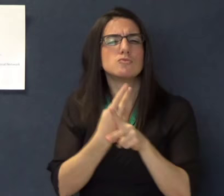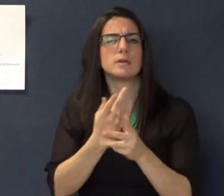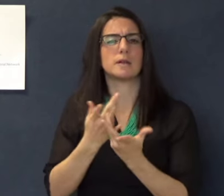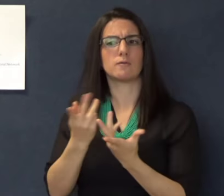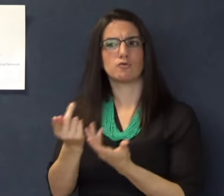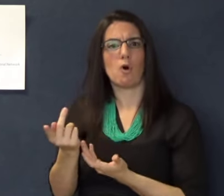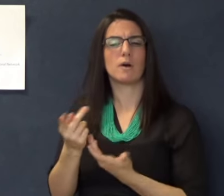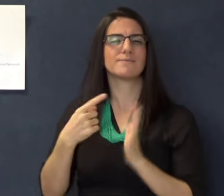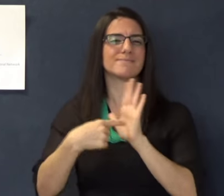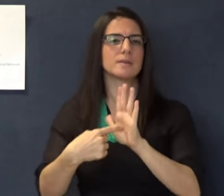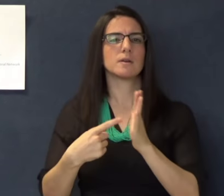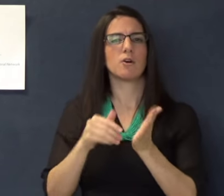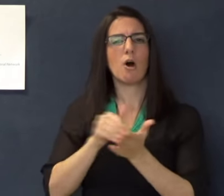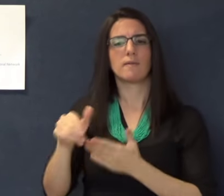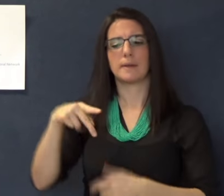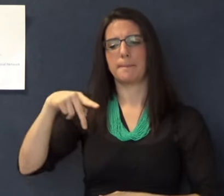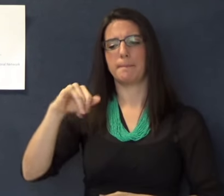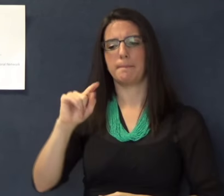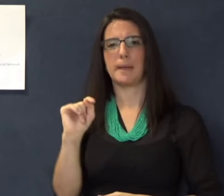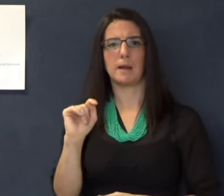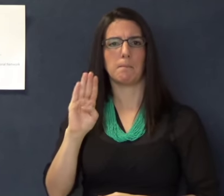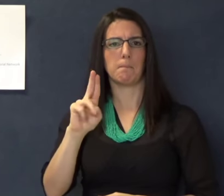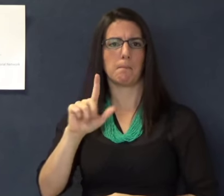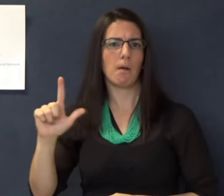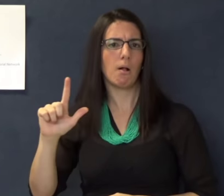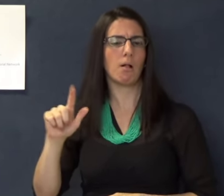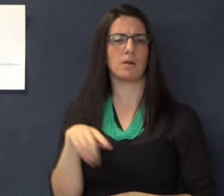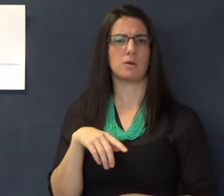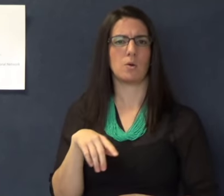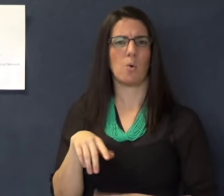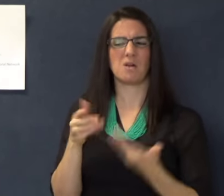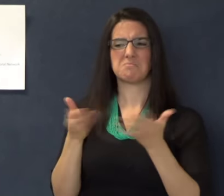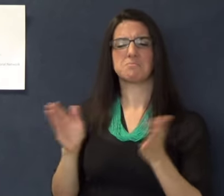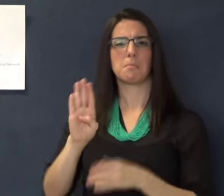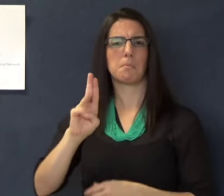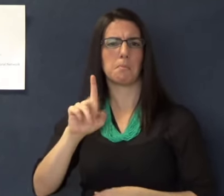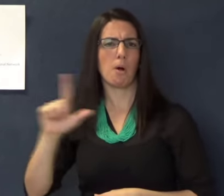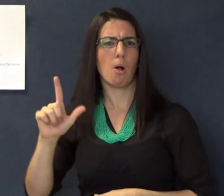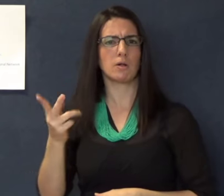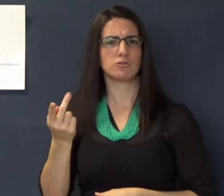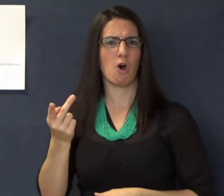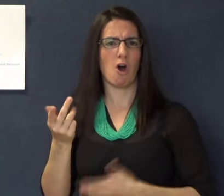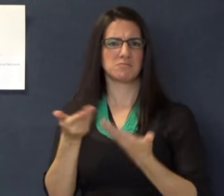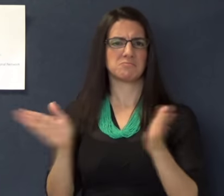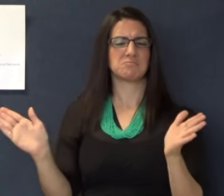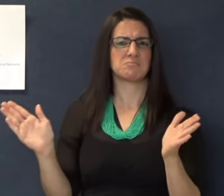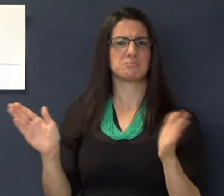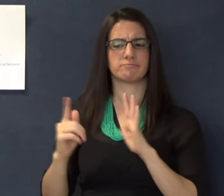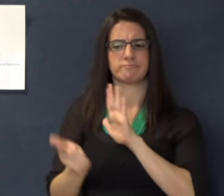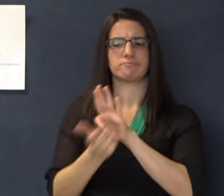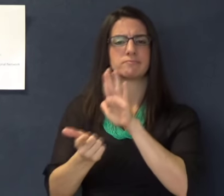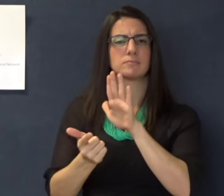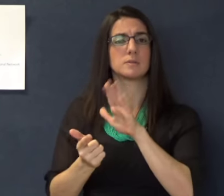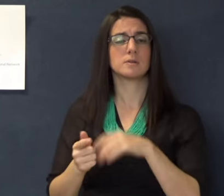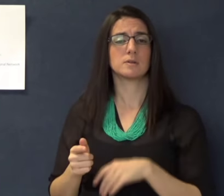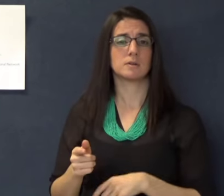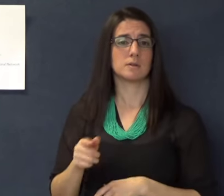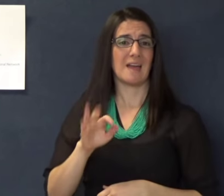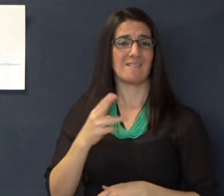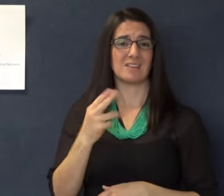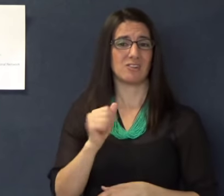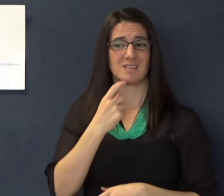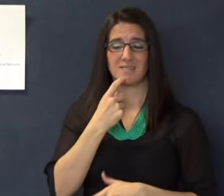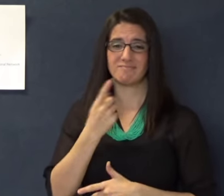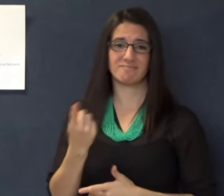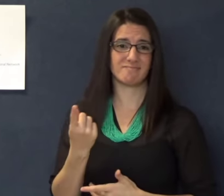this most often with pitbulls or bull breeds in general. However, the FHA states that breed or type restrictions